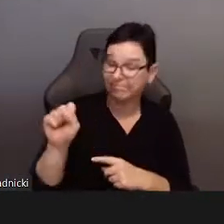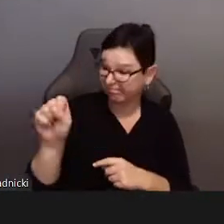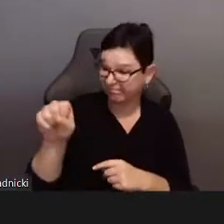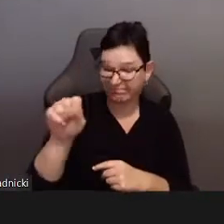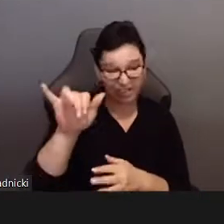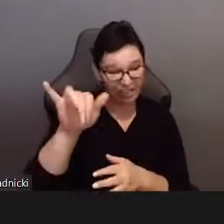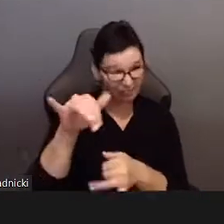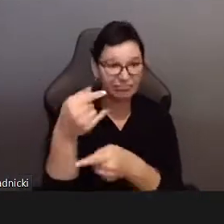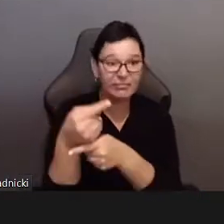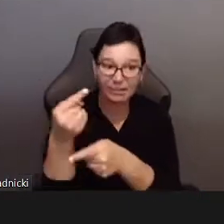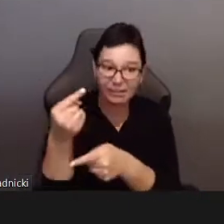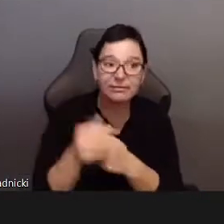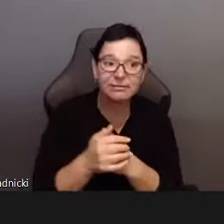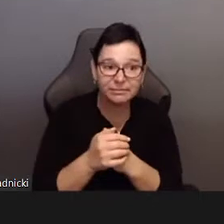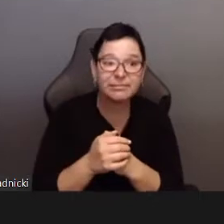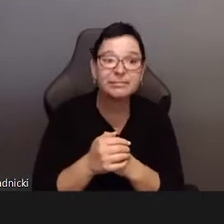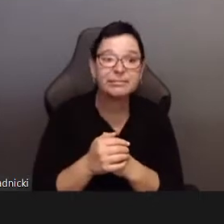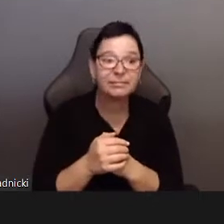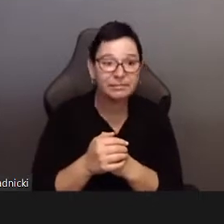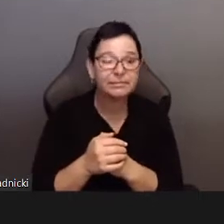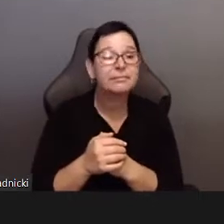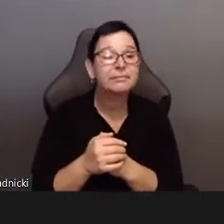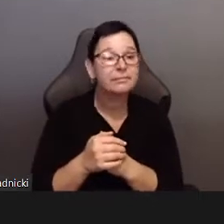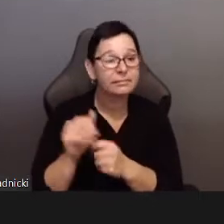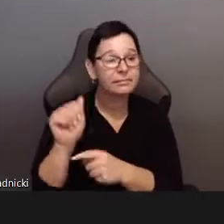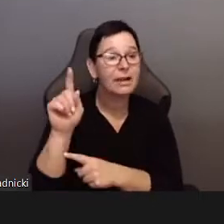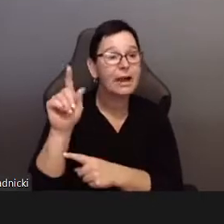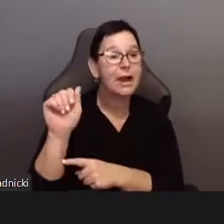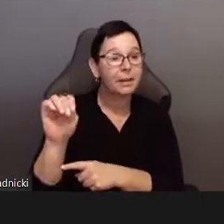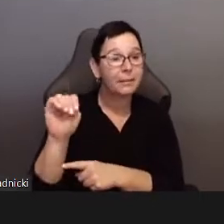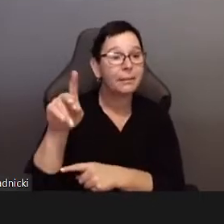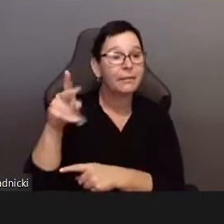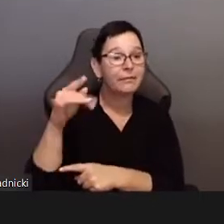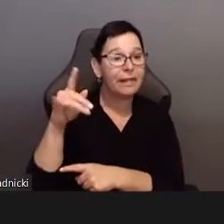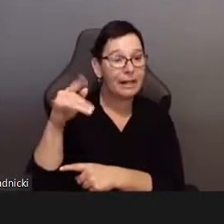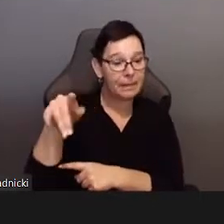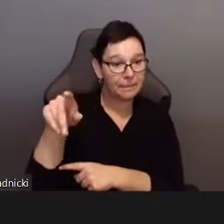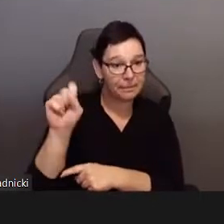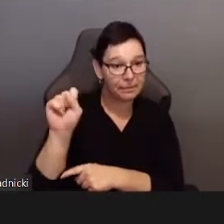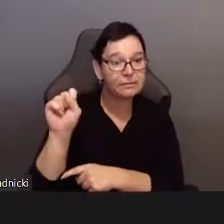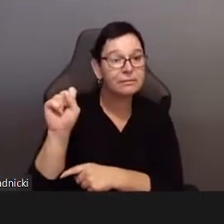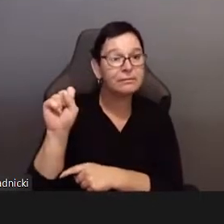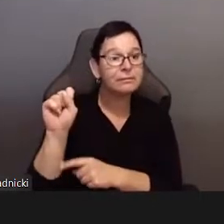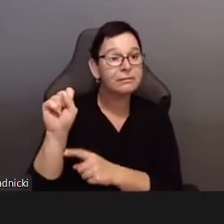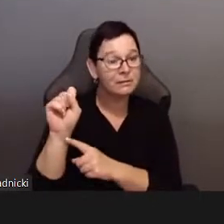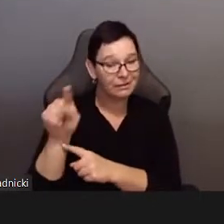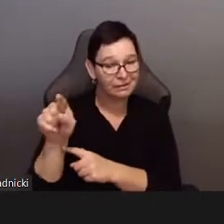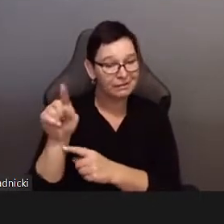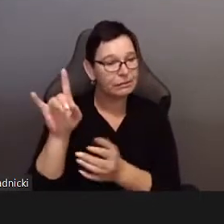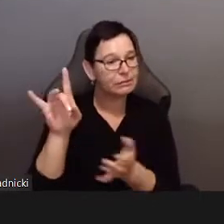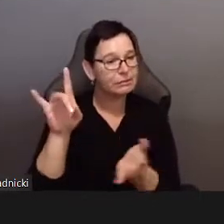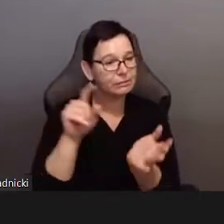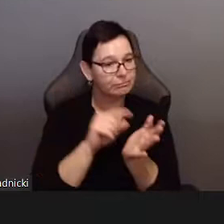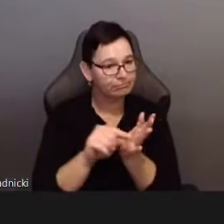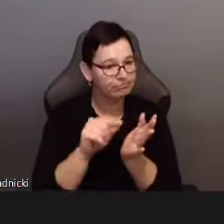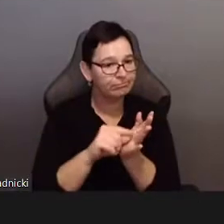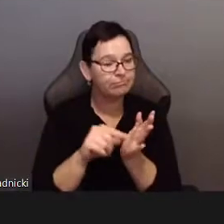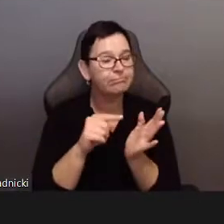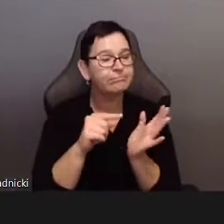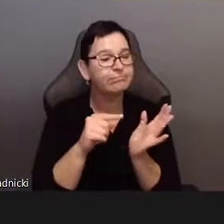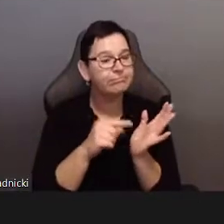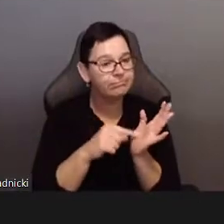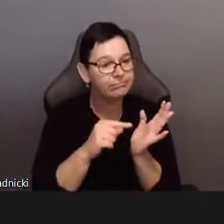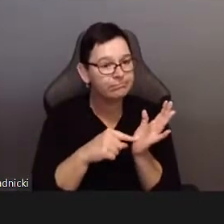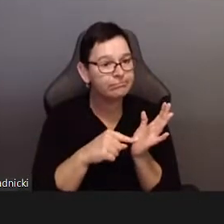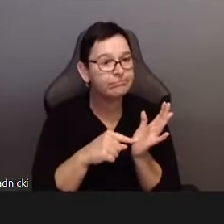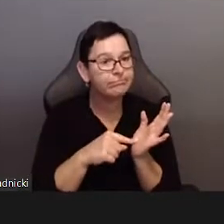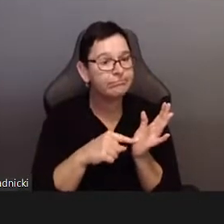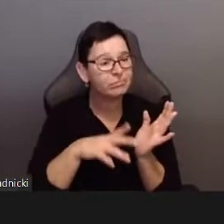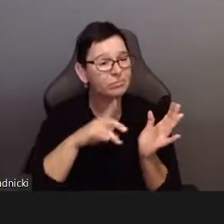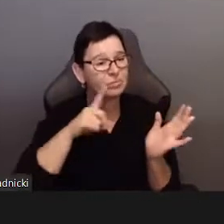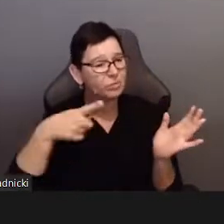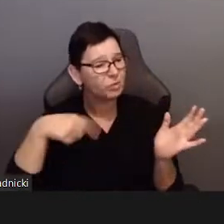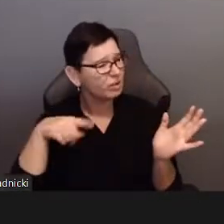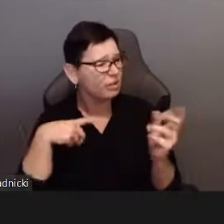Yeah.